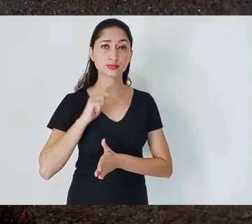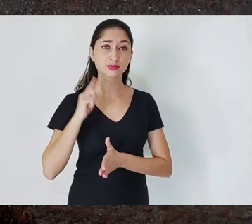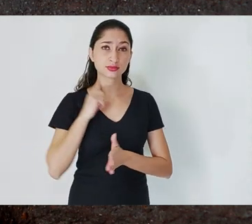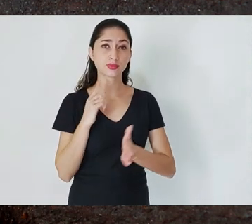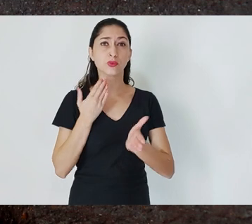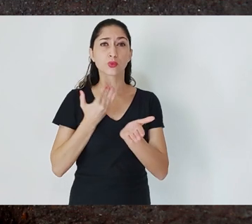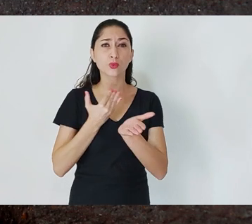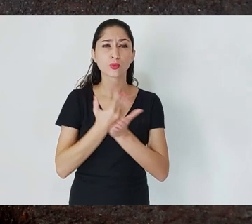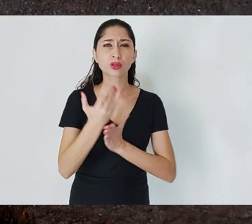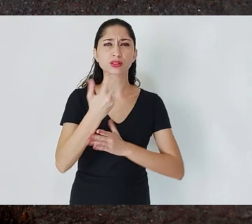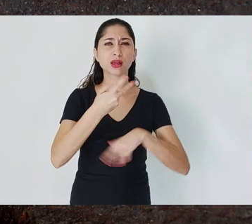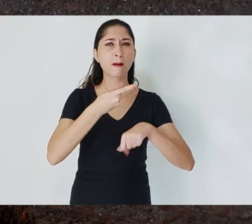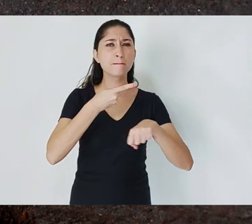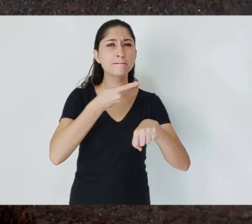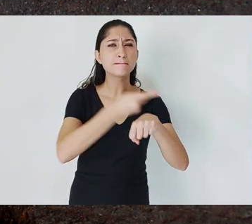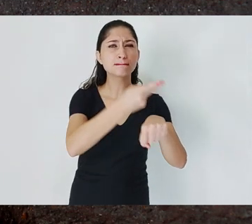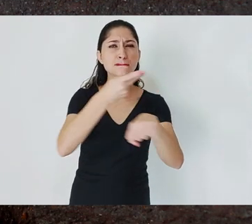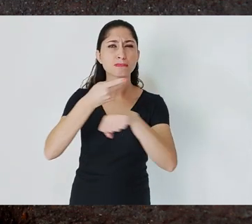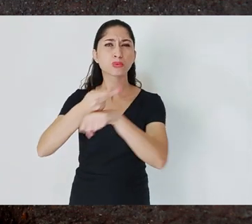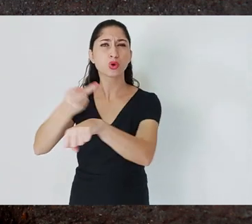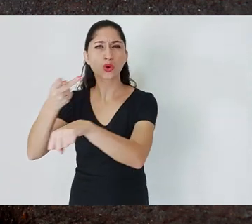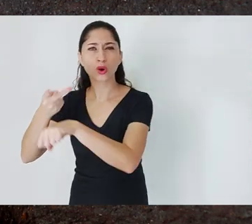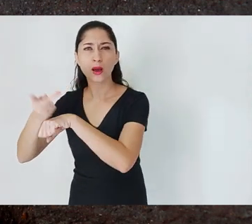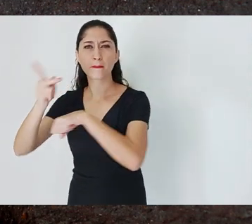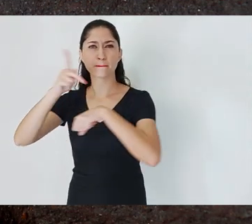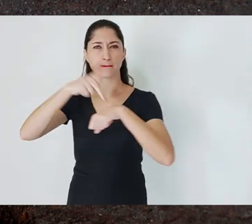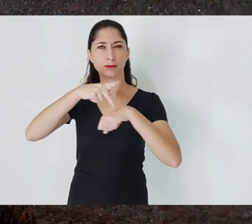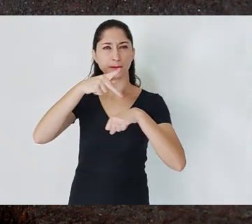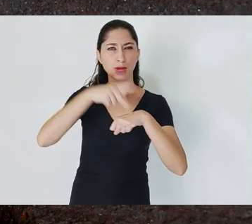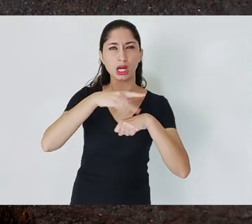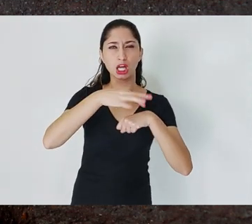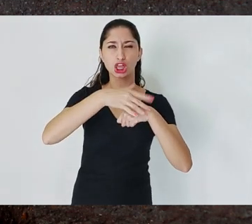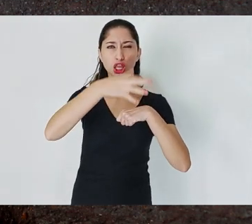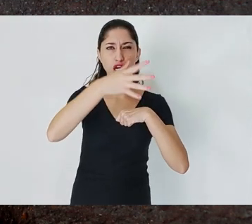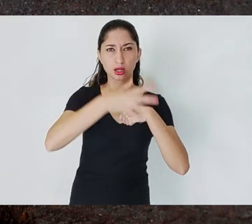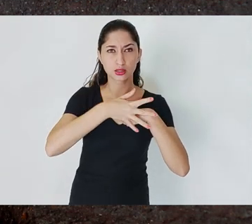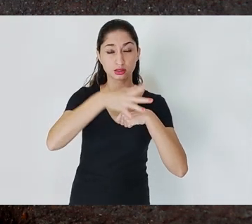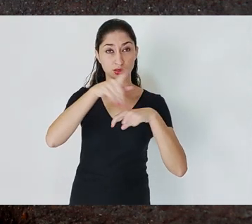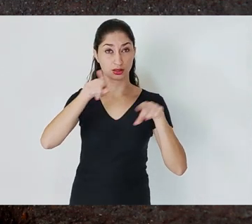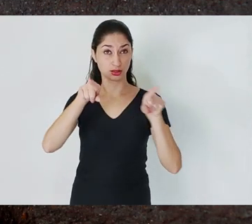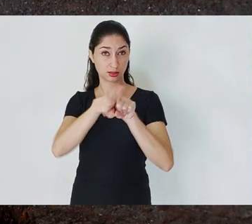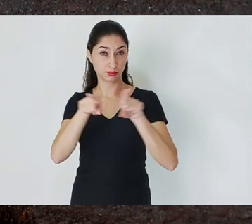mines, precious stones and later, gold -- date from the 16th century.